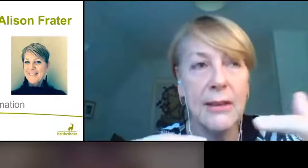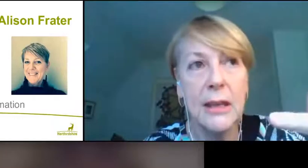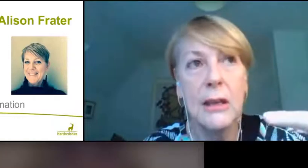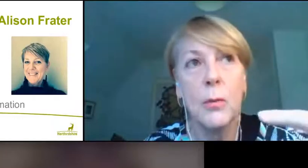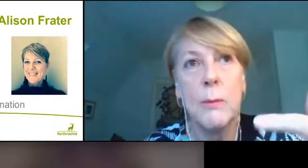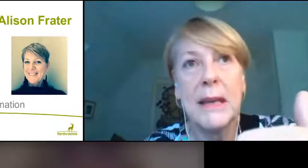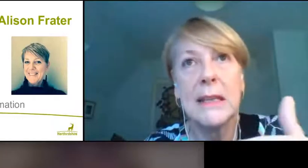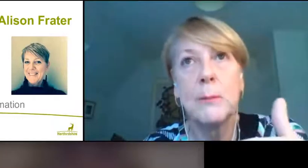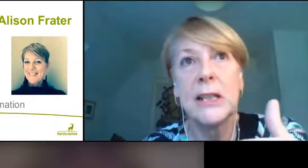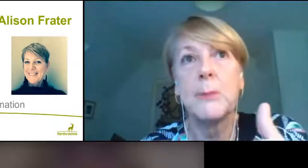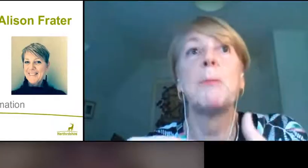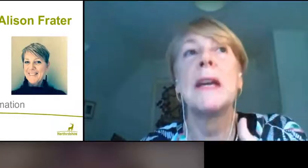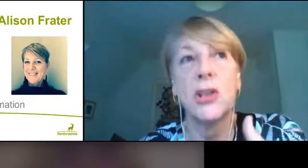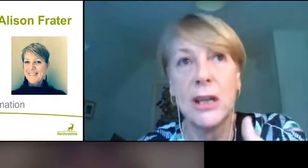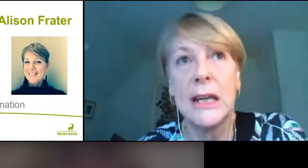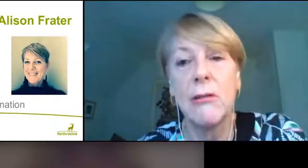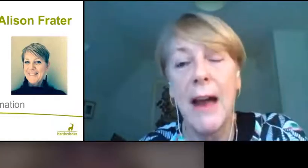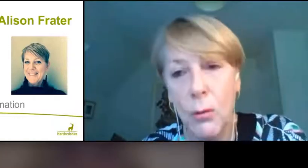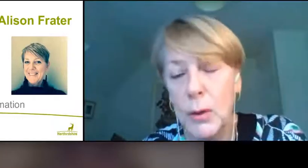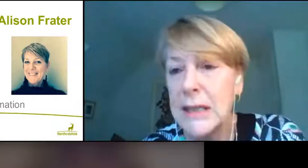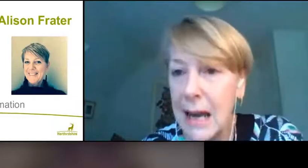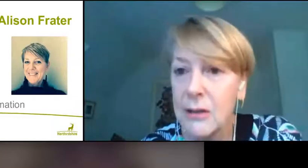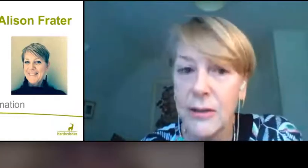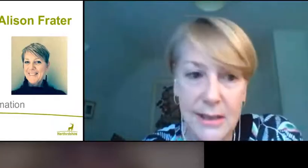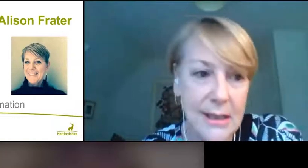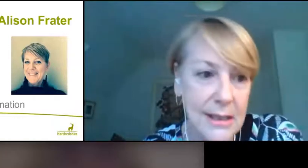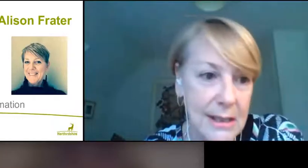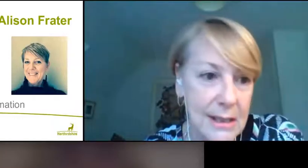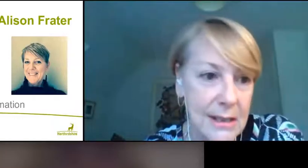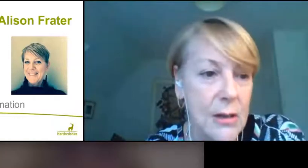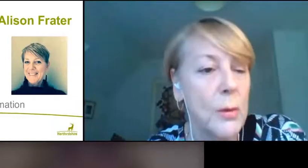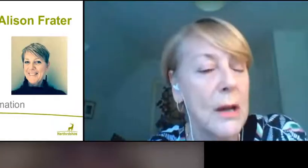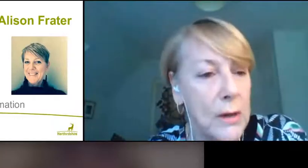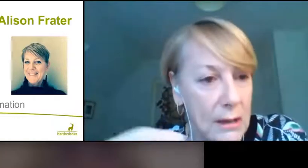I think we begin to build up a picture here of how we tackle these diseases, we